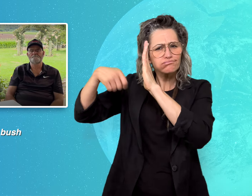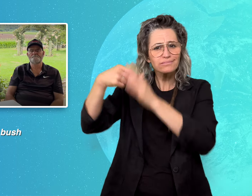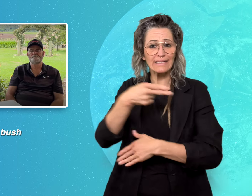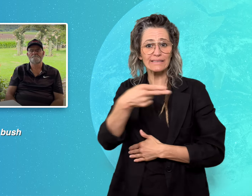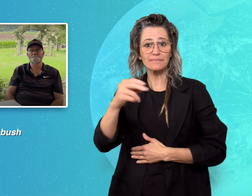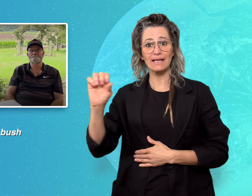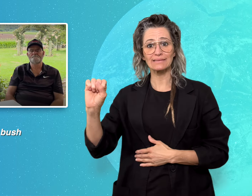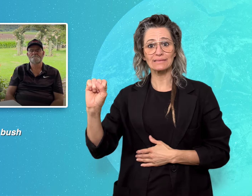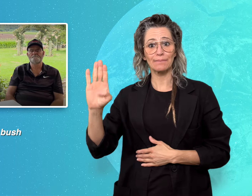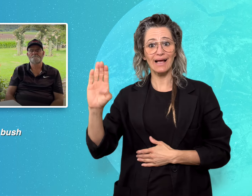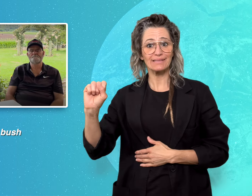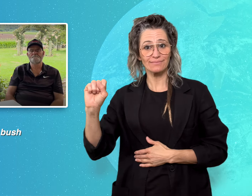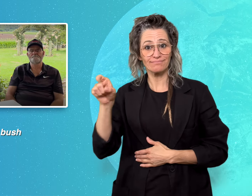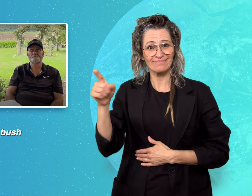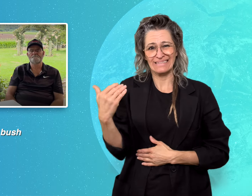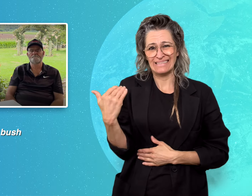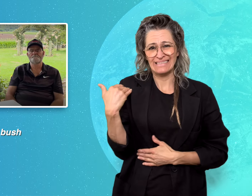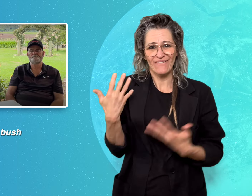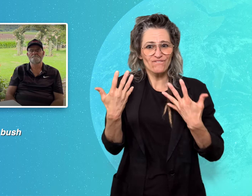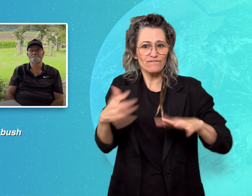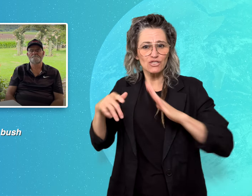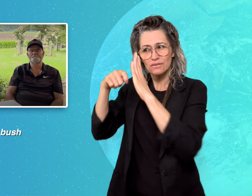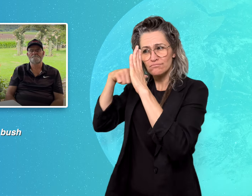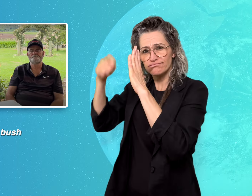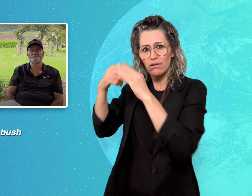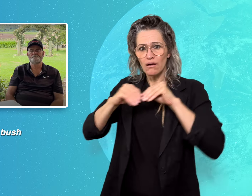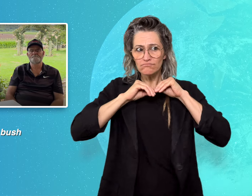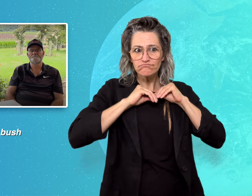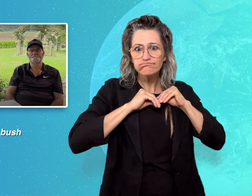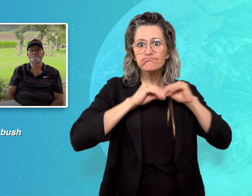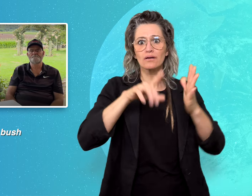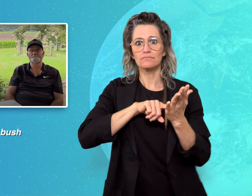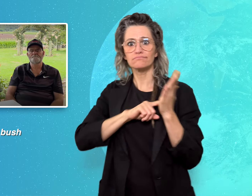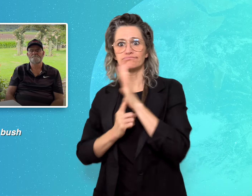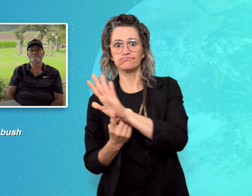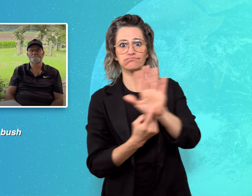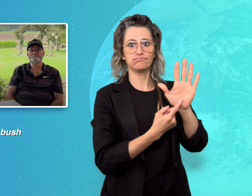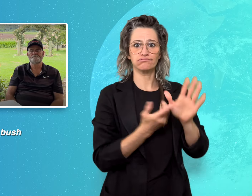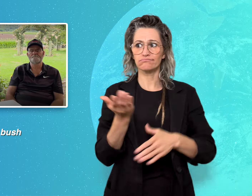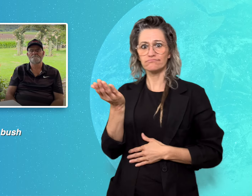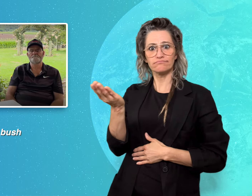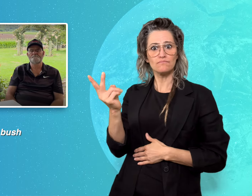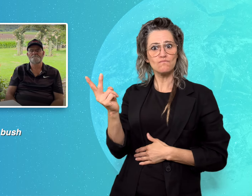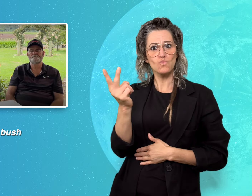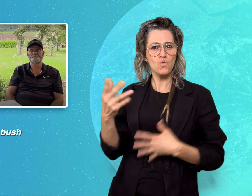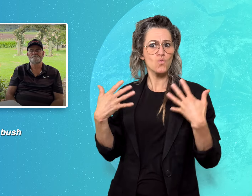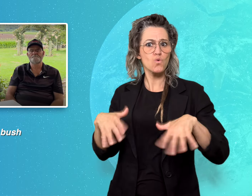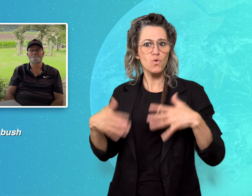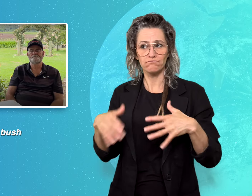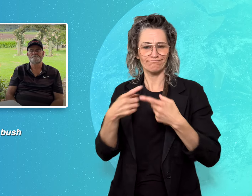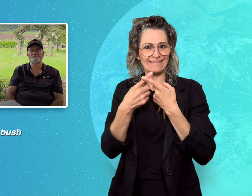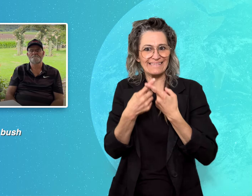pair for their unique way of living. Chris has dedicated